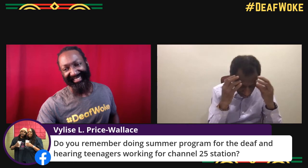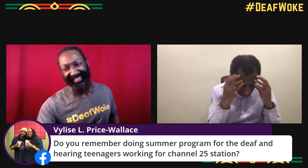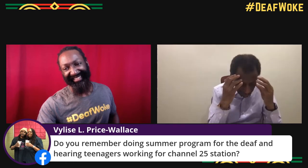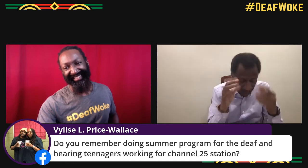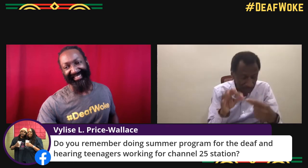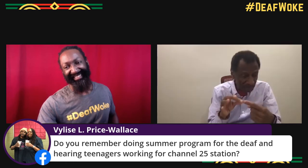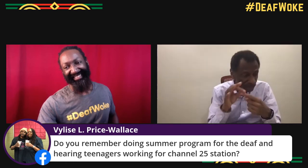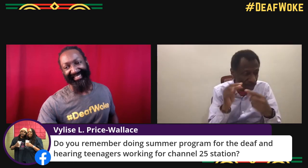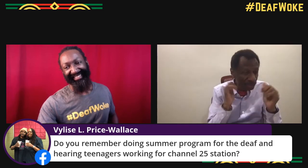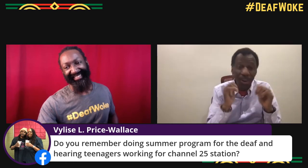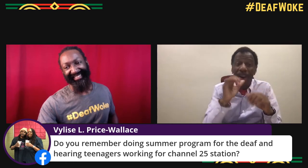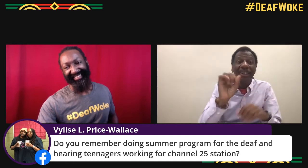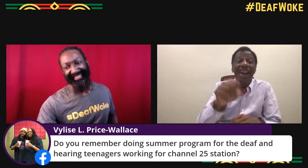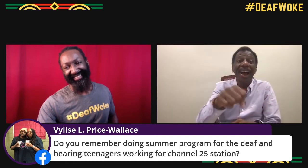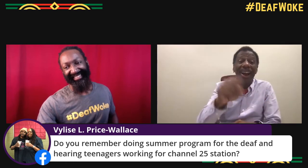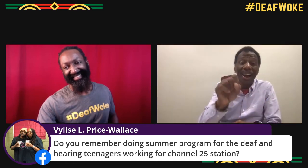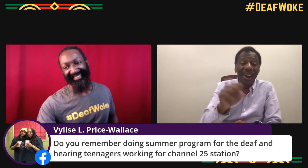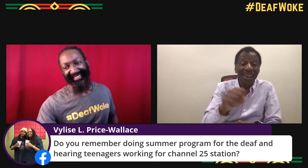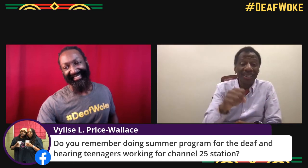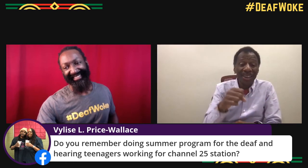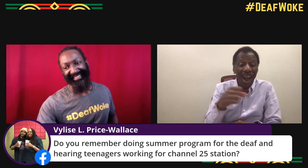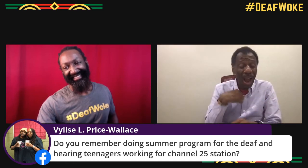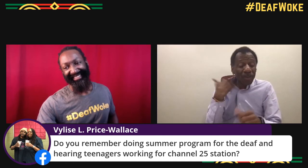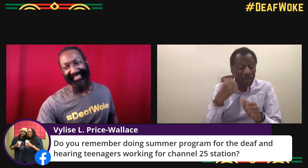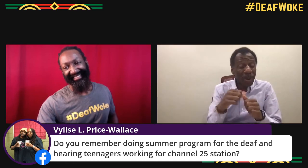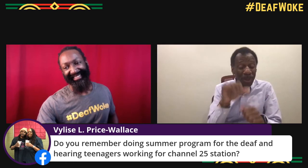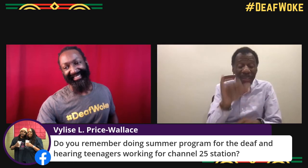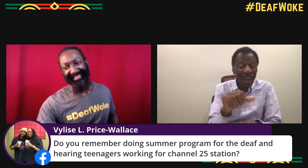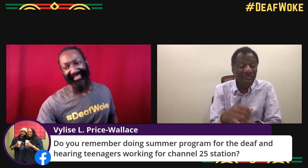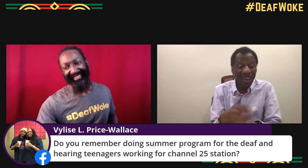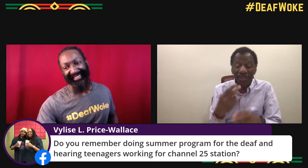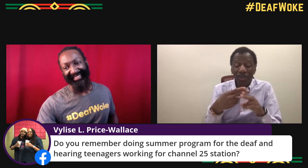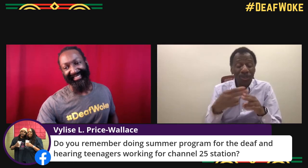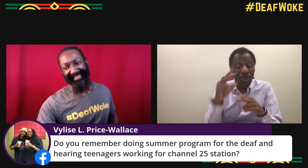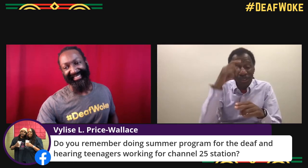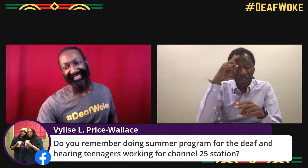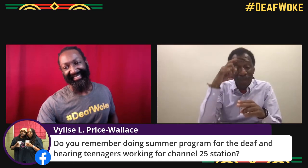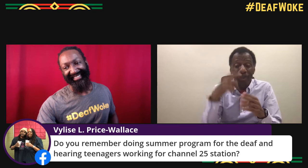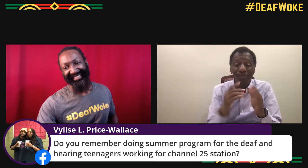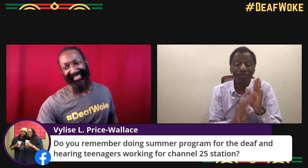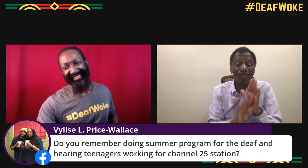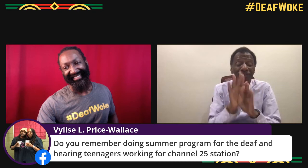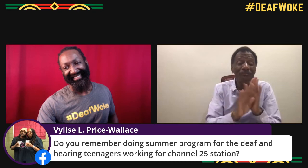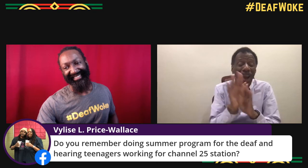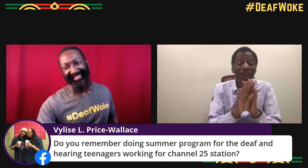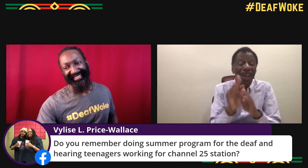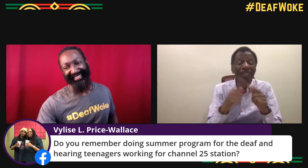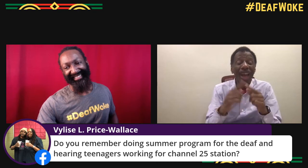What's the name. Yes, yes, yes, yes. Oh yeah, I remember that.